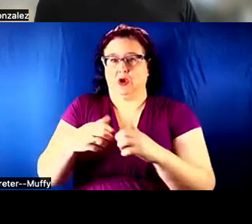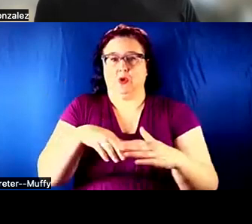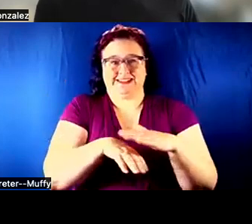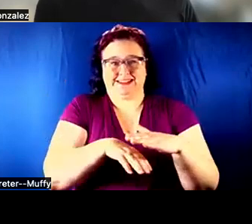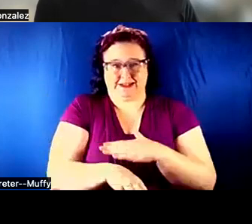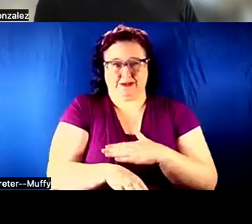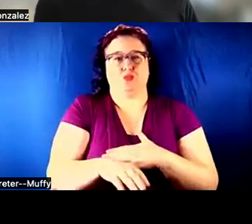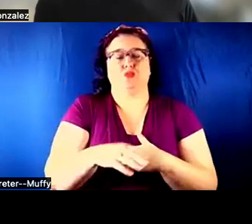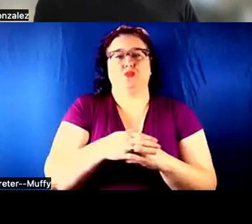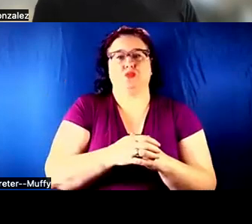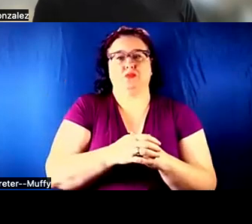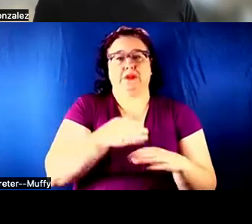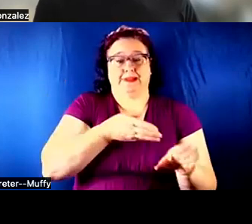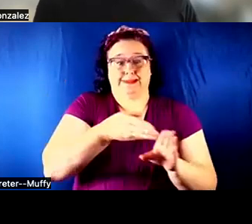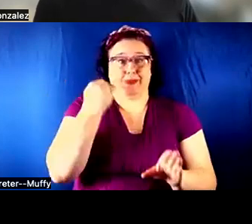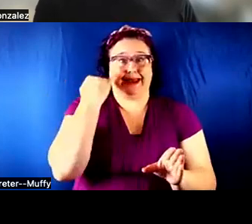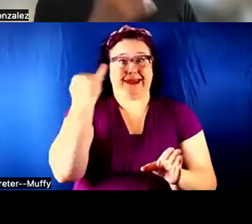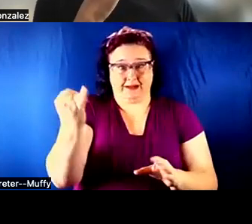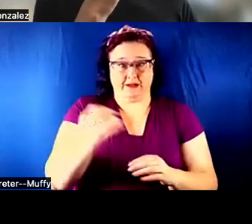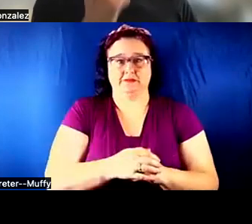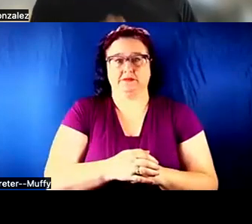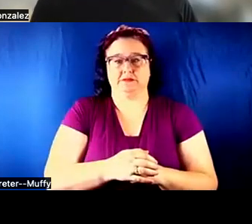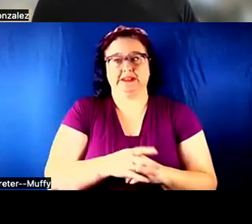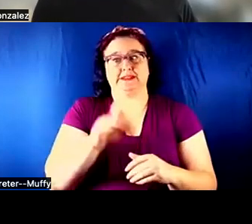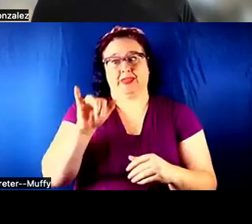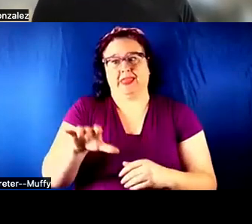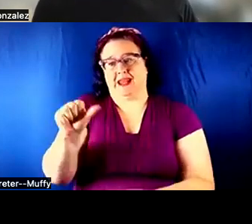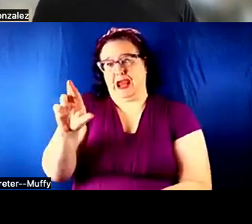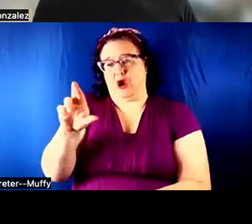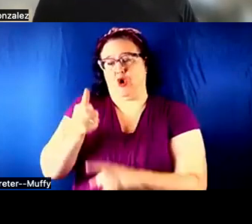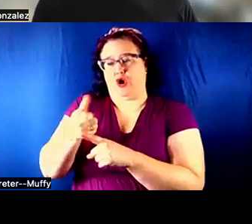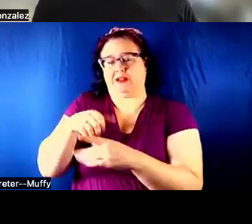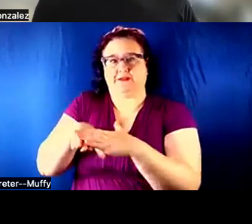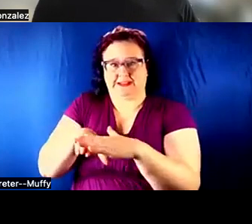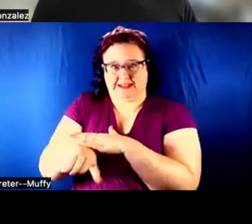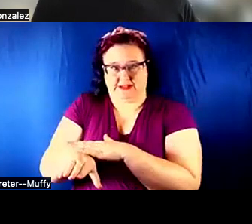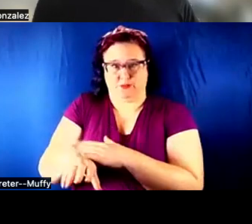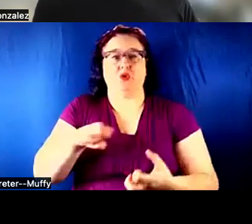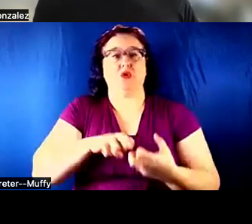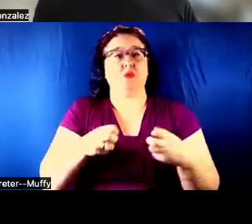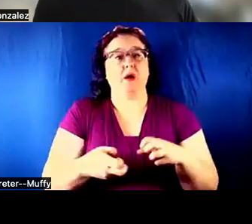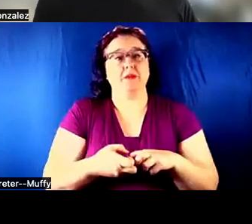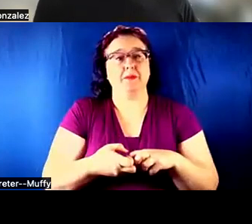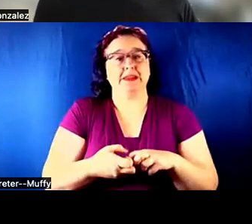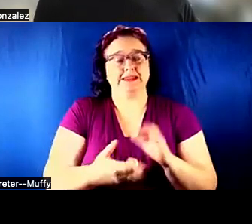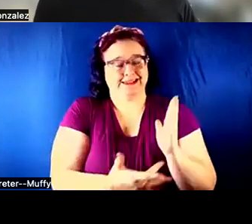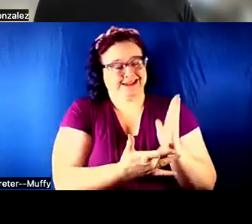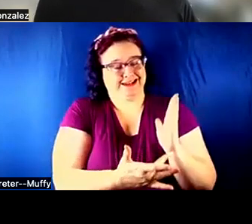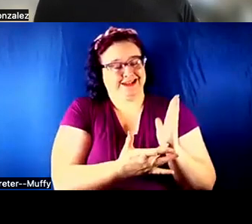MAIN IDEA. THE PROBLEM WITH THAT TECHNOLOGY IS STILL NOT SUPPORTING.